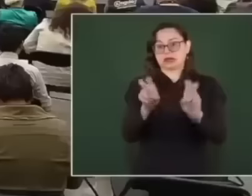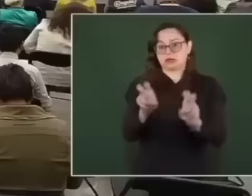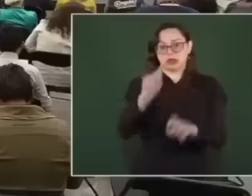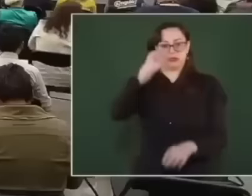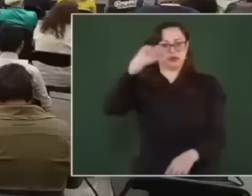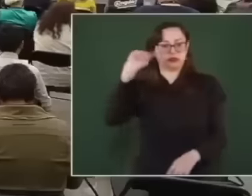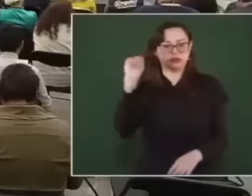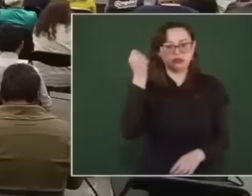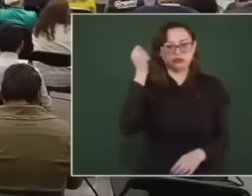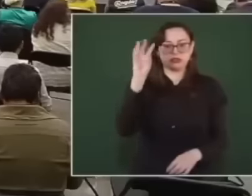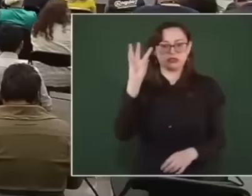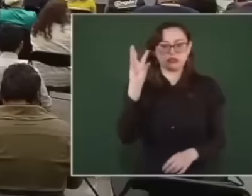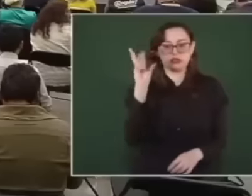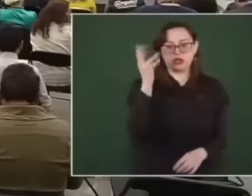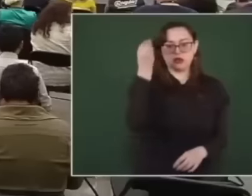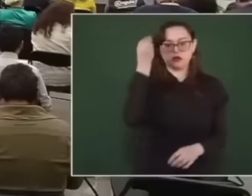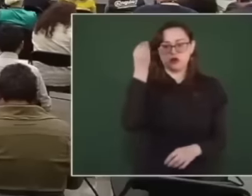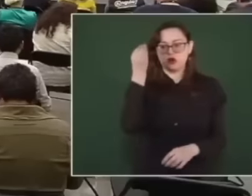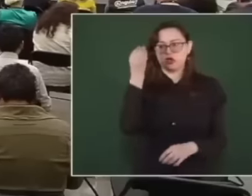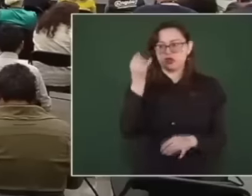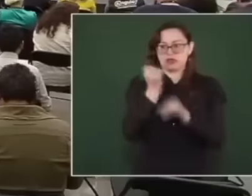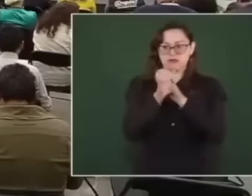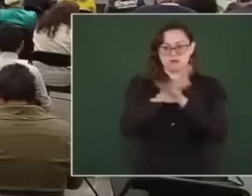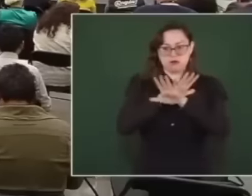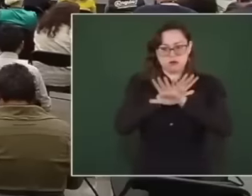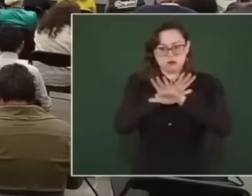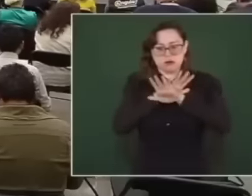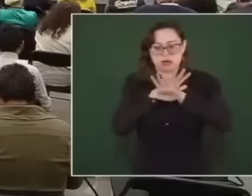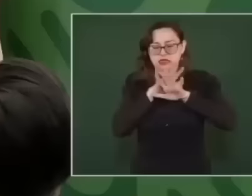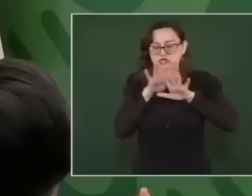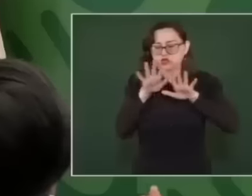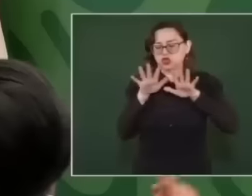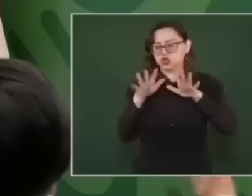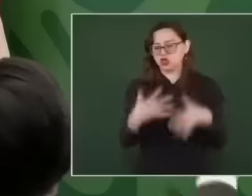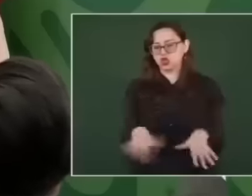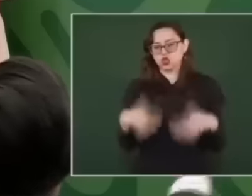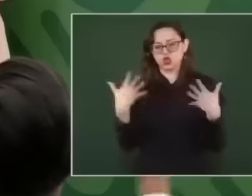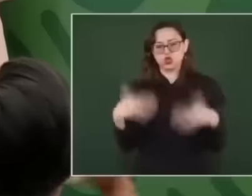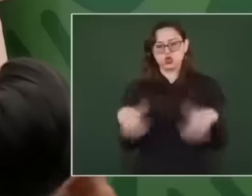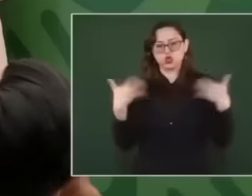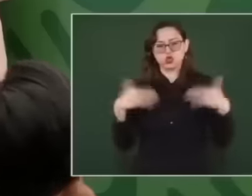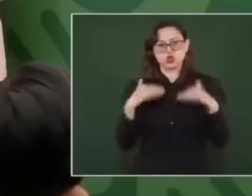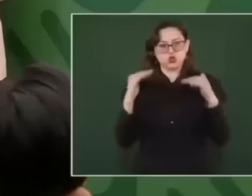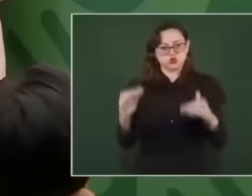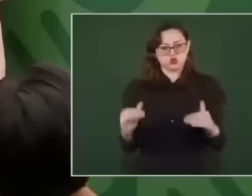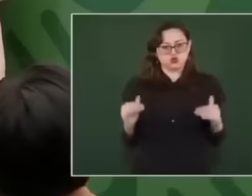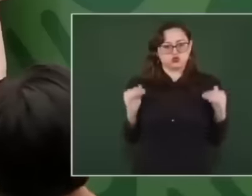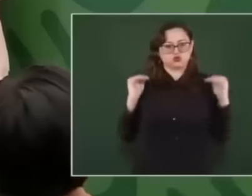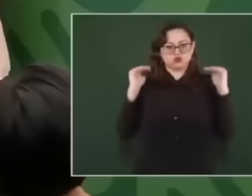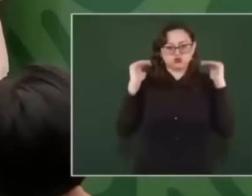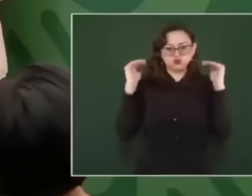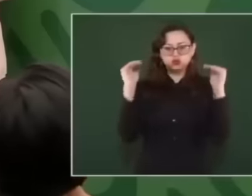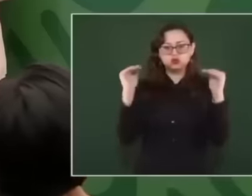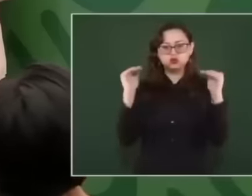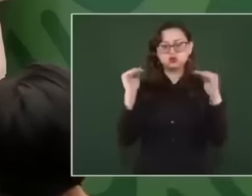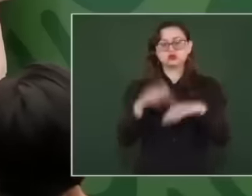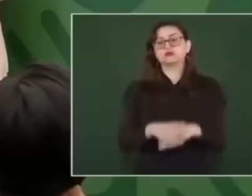a computer brain that would supposedly serve to confront the so-called war